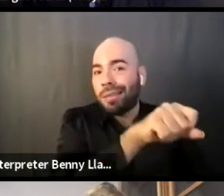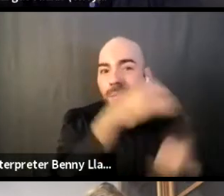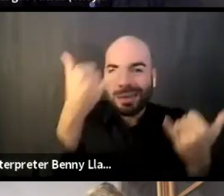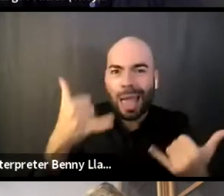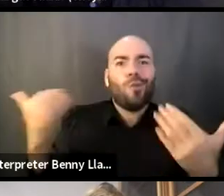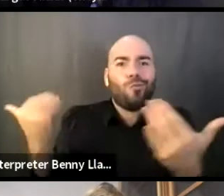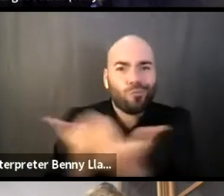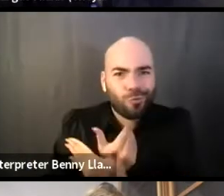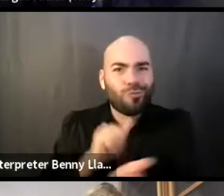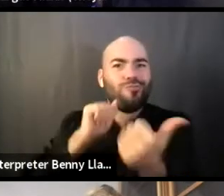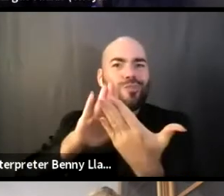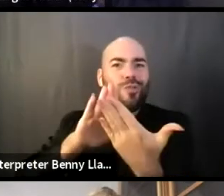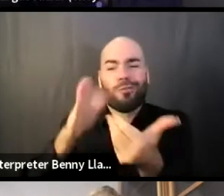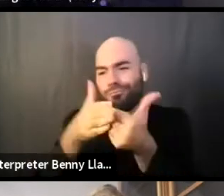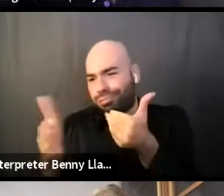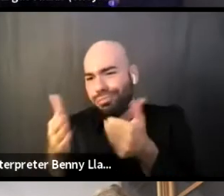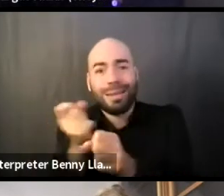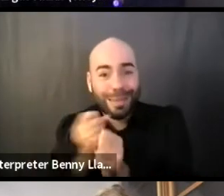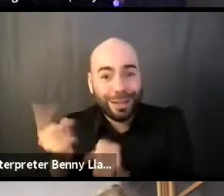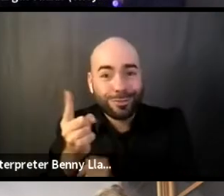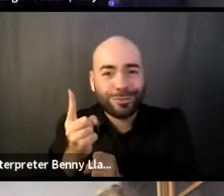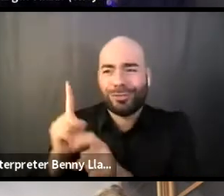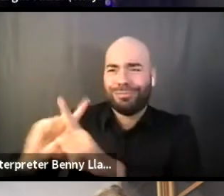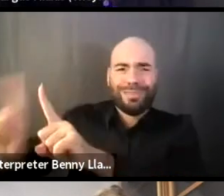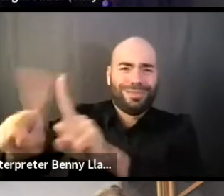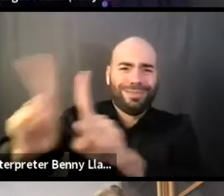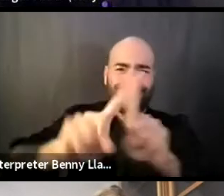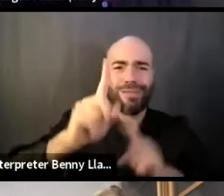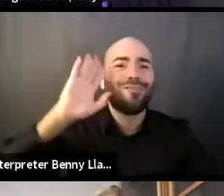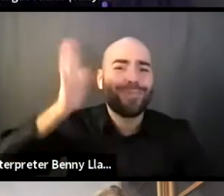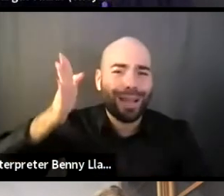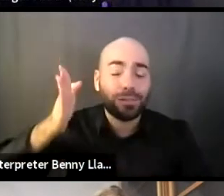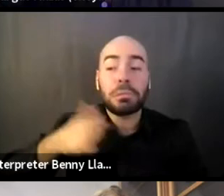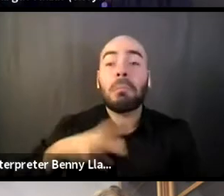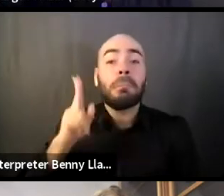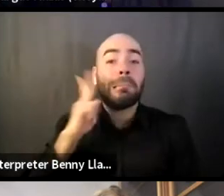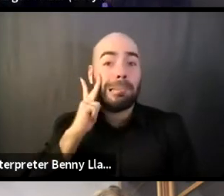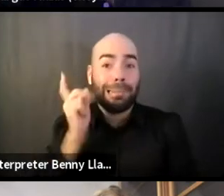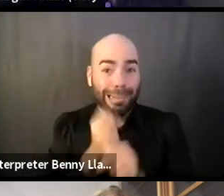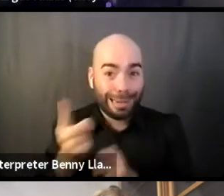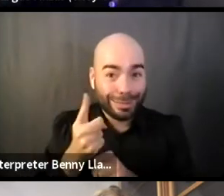for that next year, but definitely, I can definitely see the challenge.